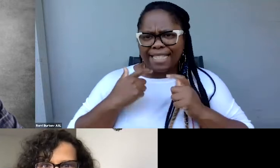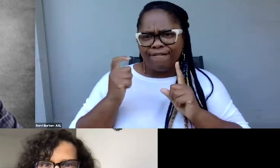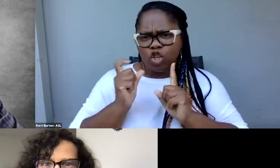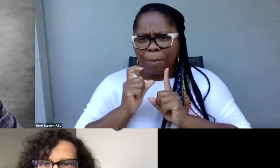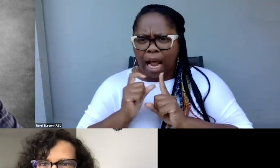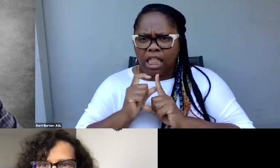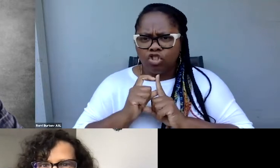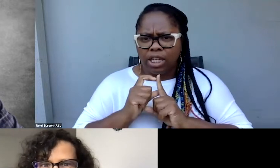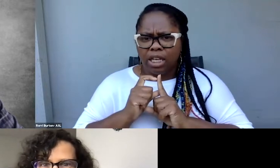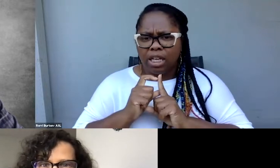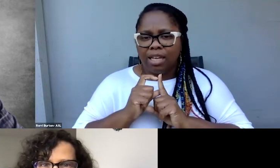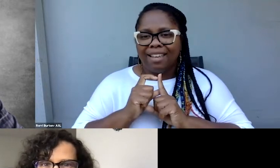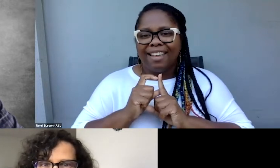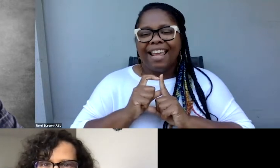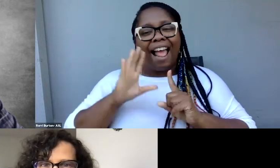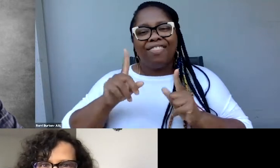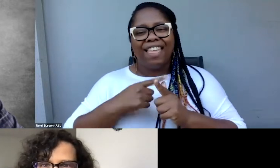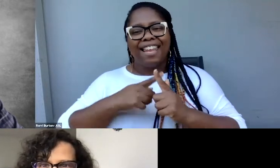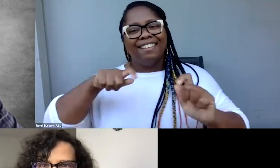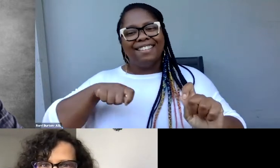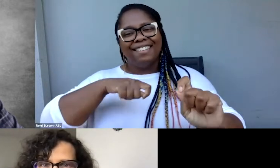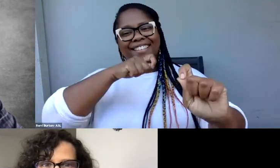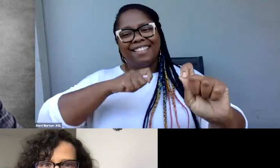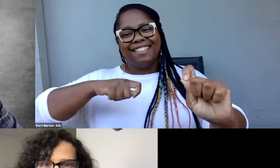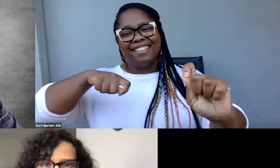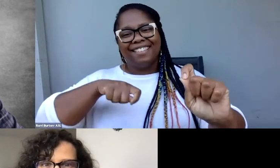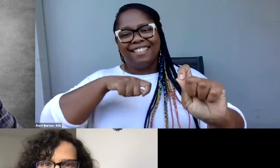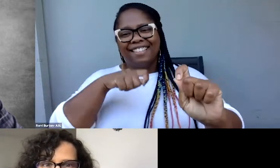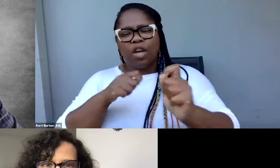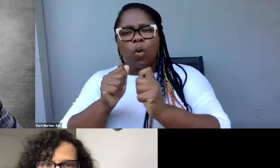and then classical music with all these very soft words. And I think we need to call that kind